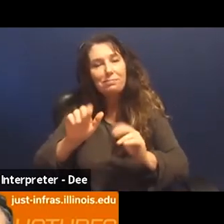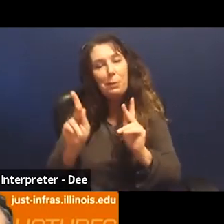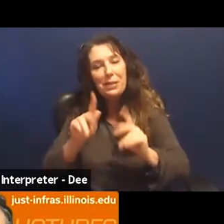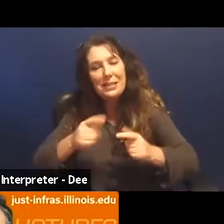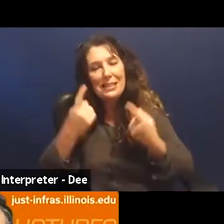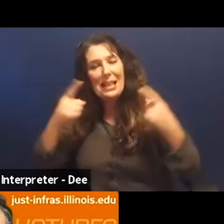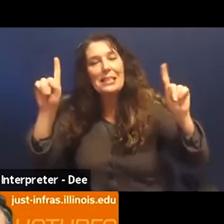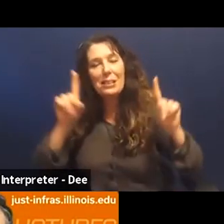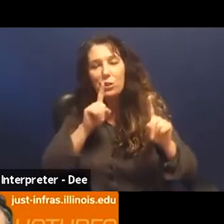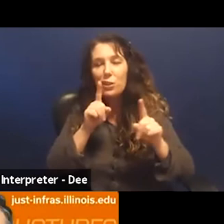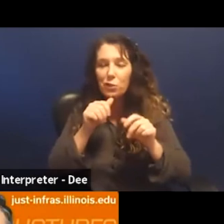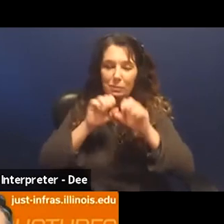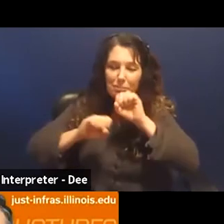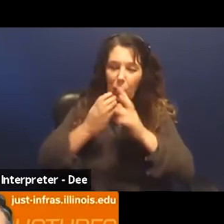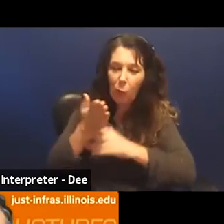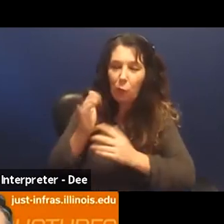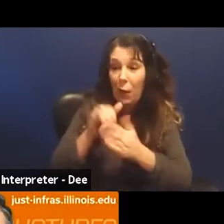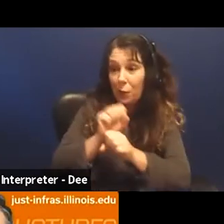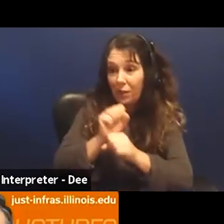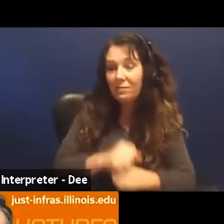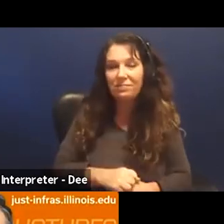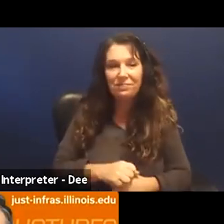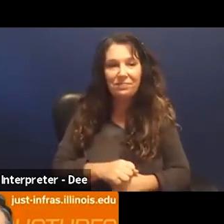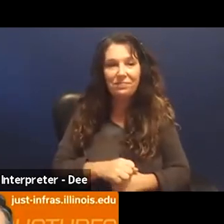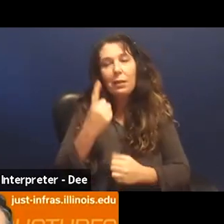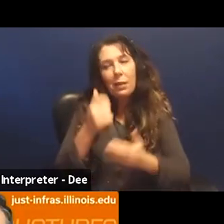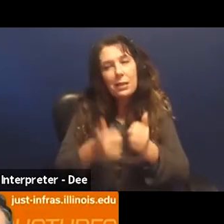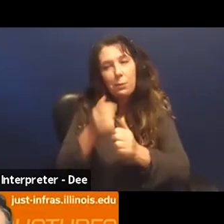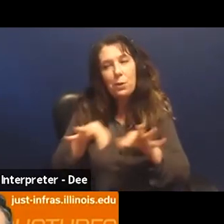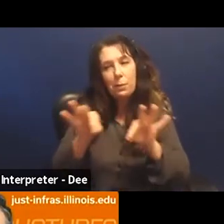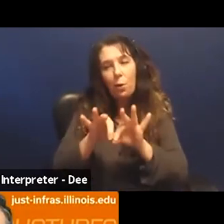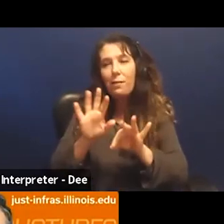the work. I think that's maybe one of the most important things.